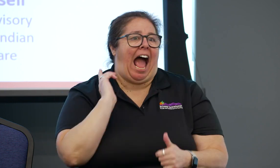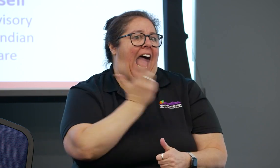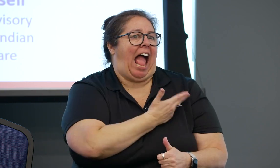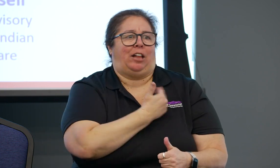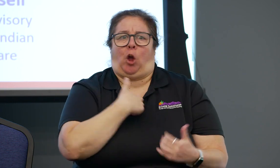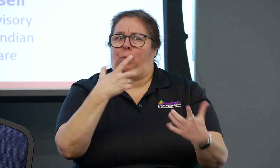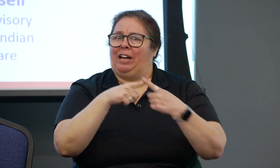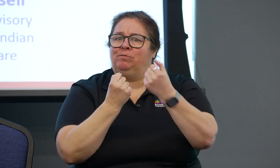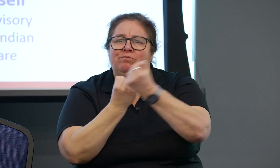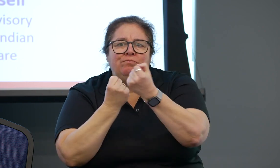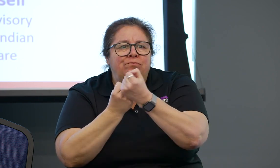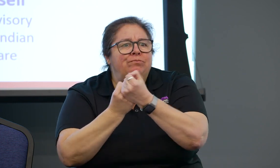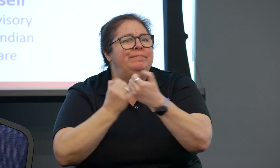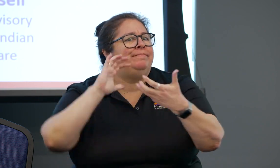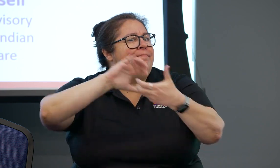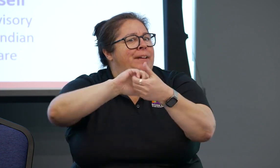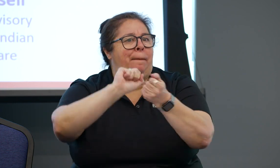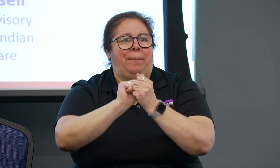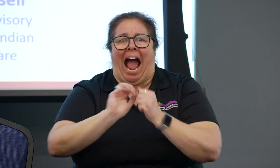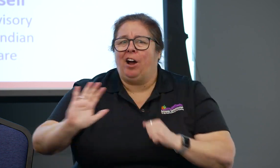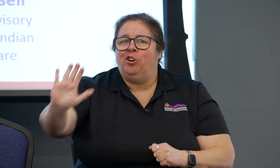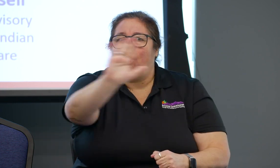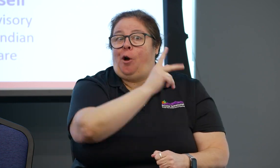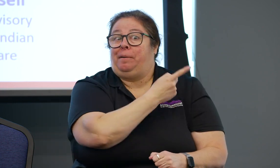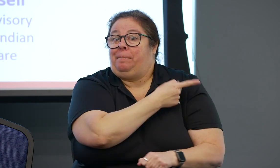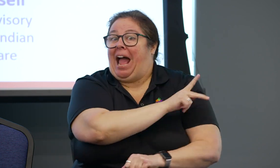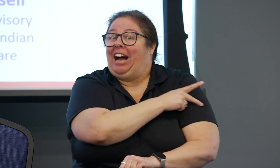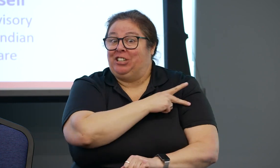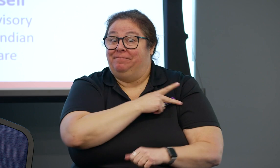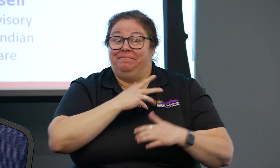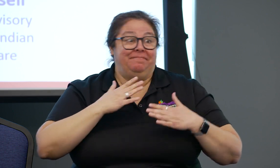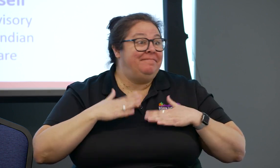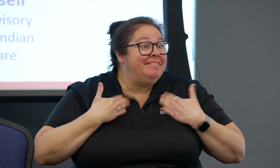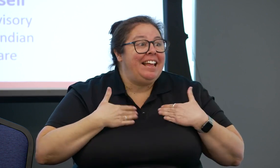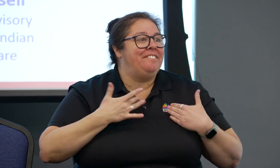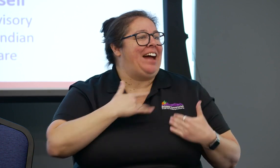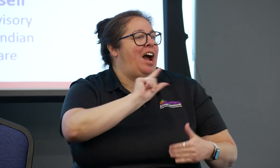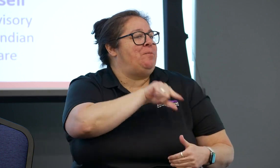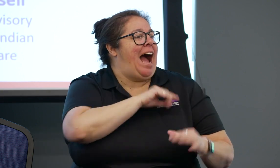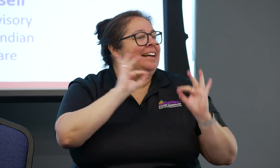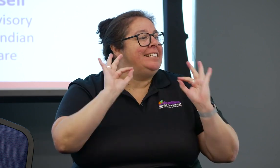So again, what we want to do is partner with you. We want to work with you